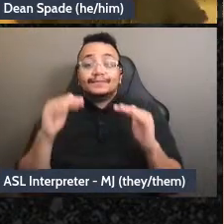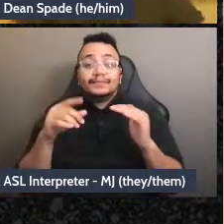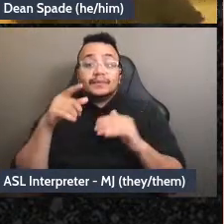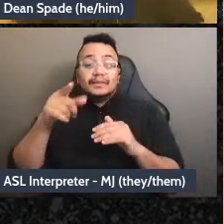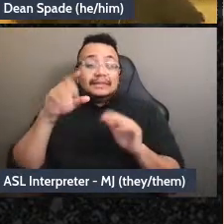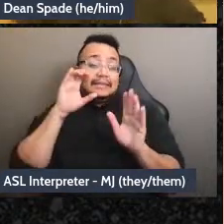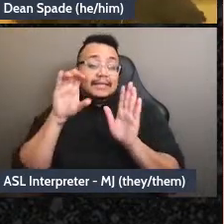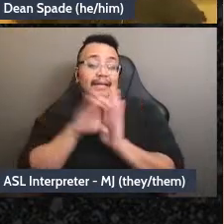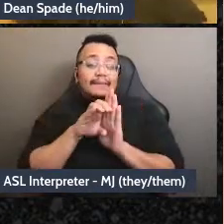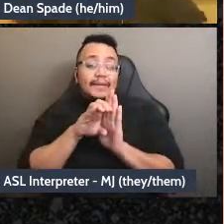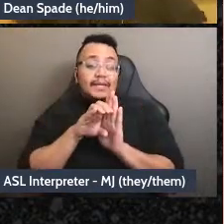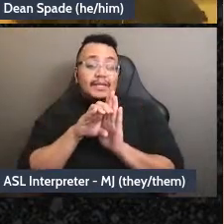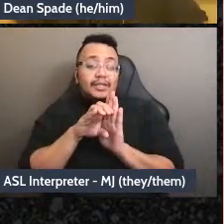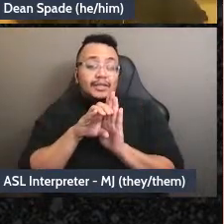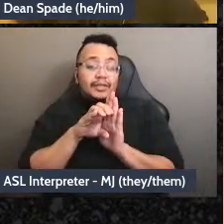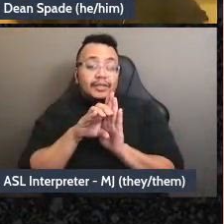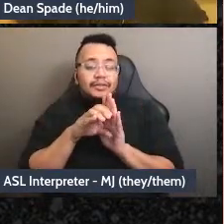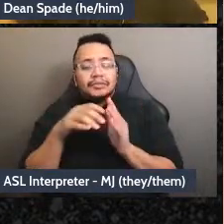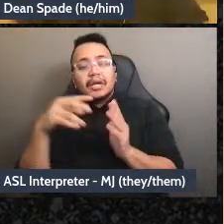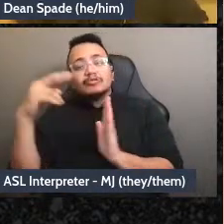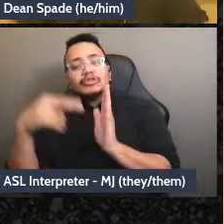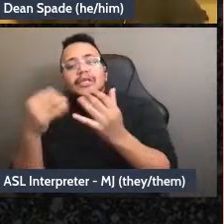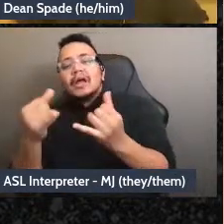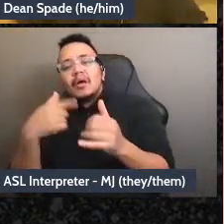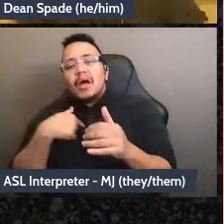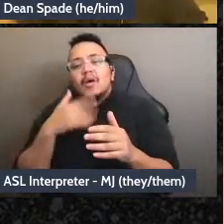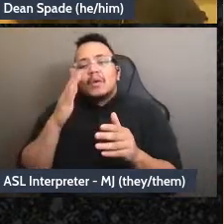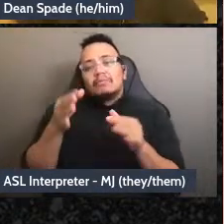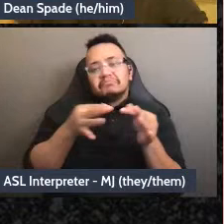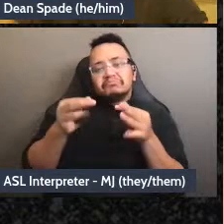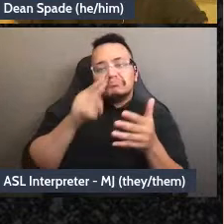to I’m going to talk us through it, there's a lot of different flow charts like this on the